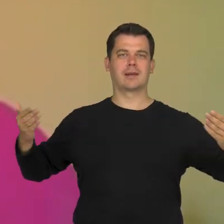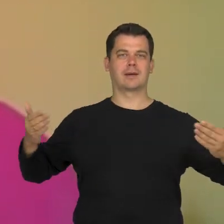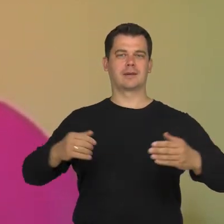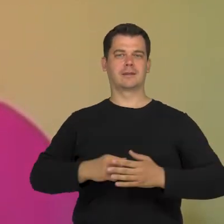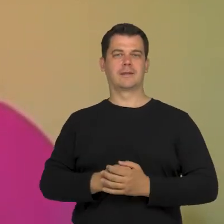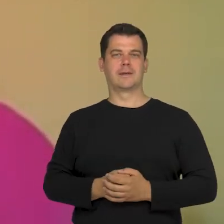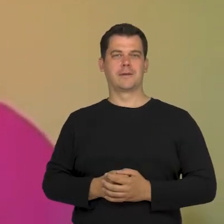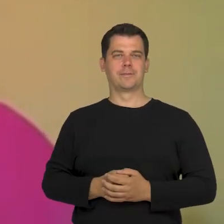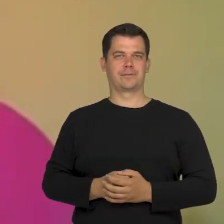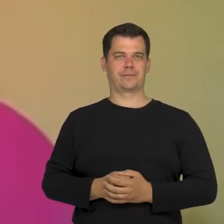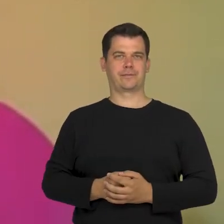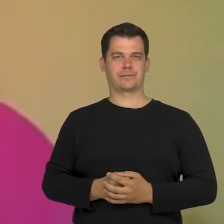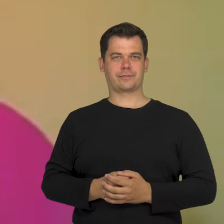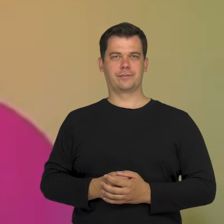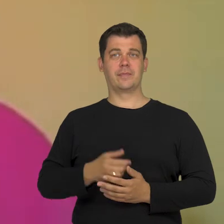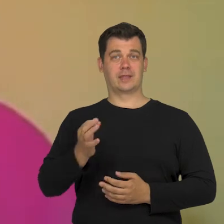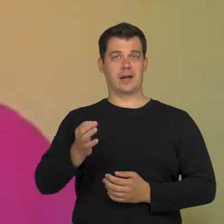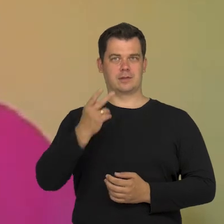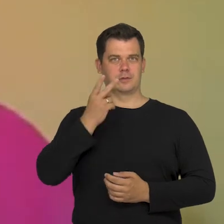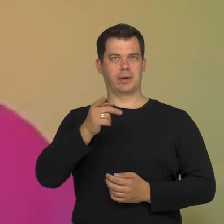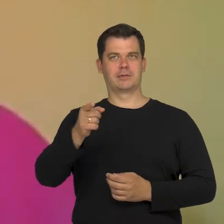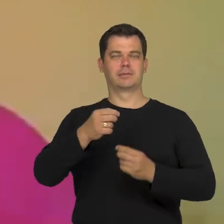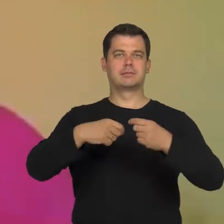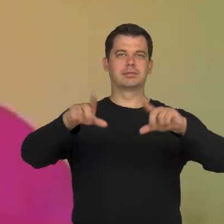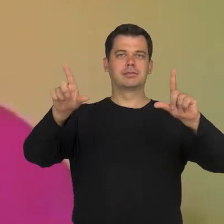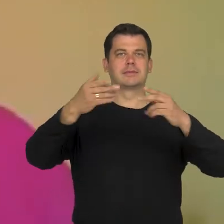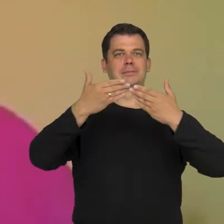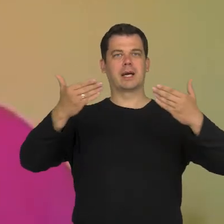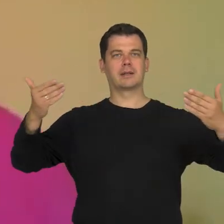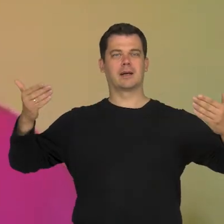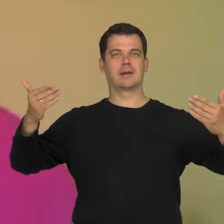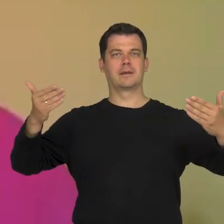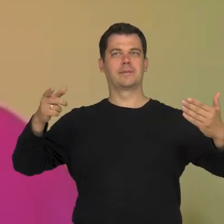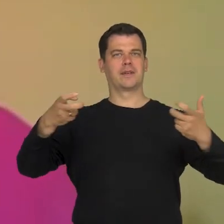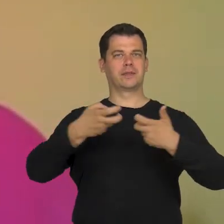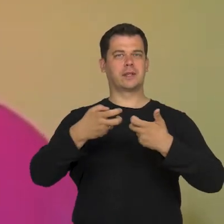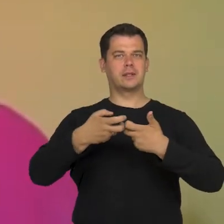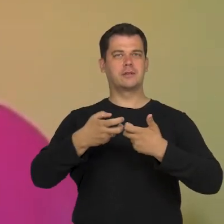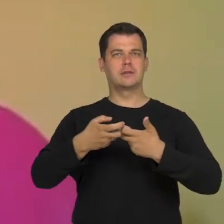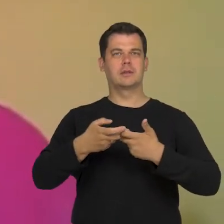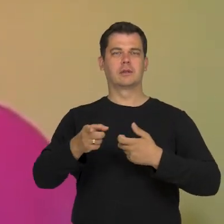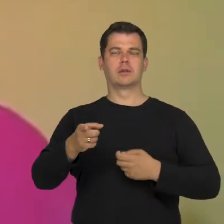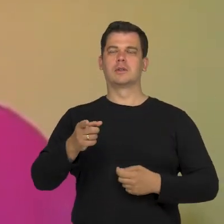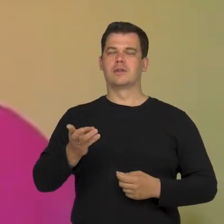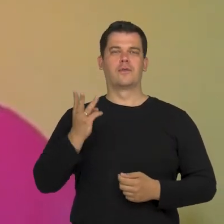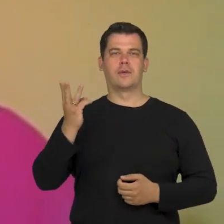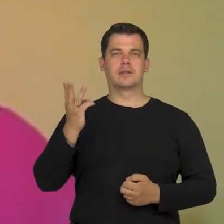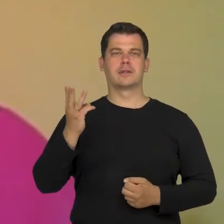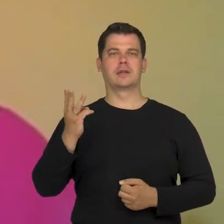When we look at these performances that are on the Internet we will see how many of them are adjusted